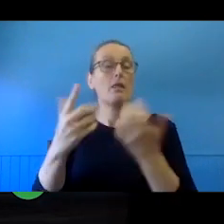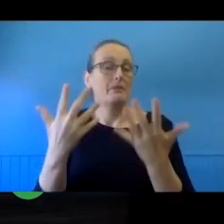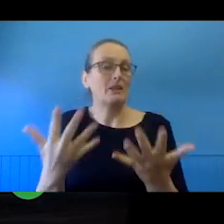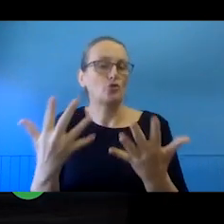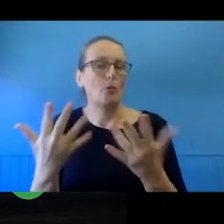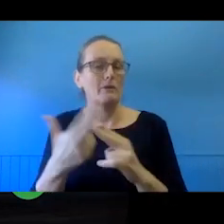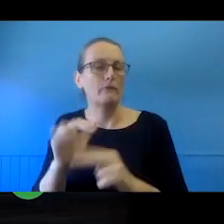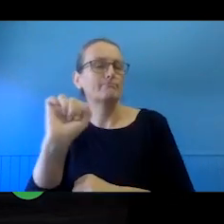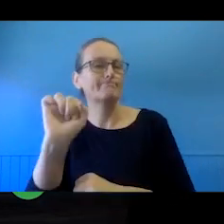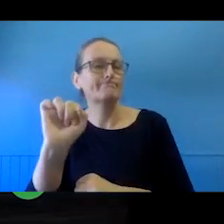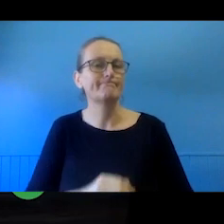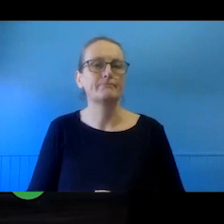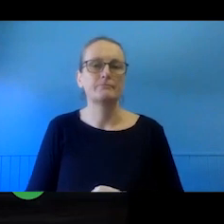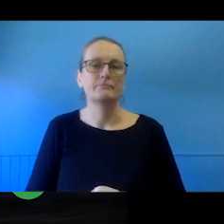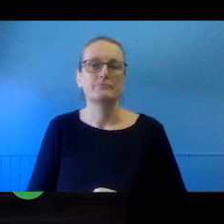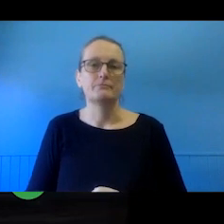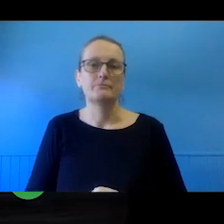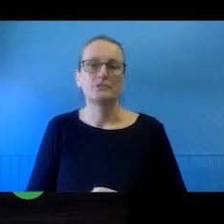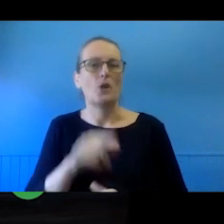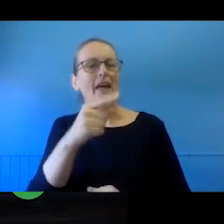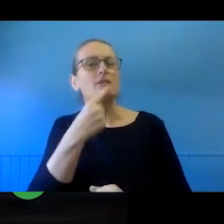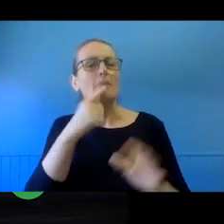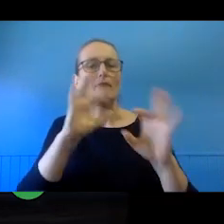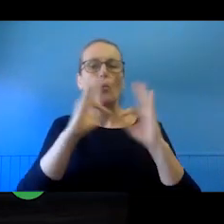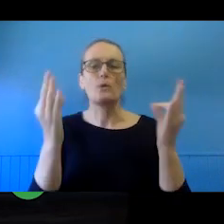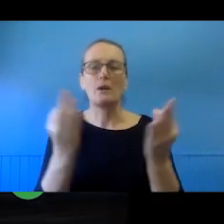relationships for those types of organisations to take either an